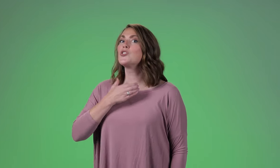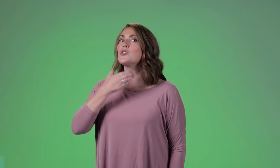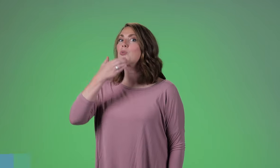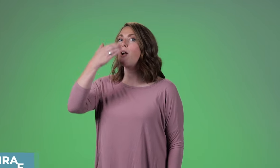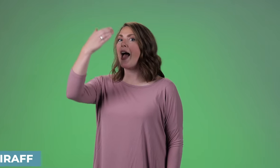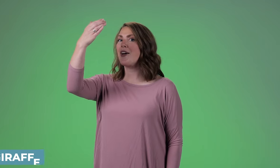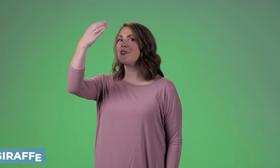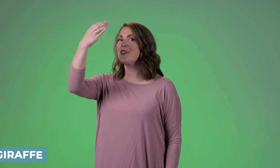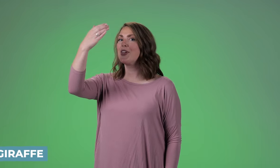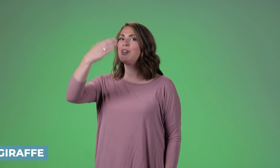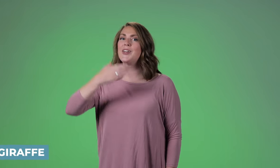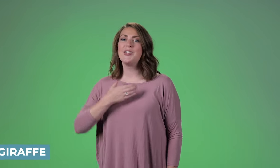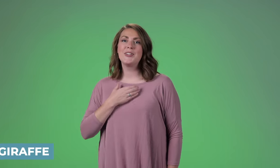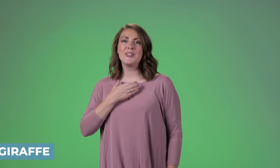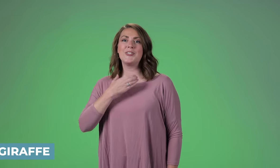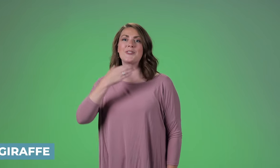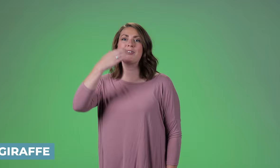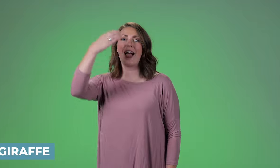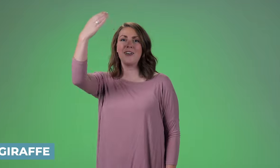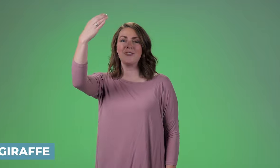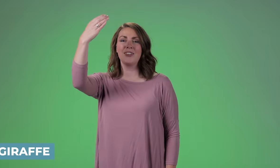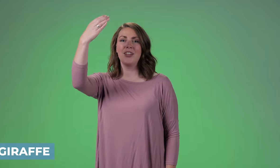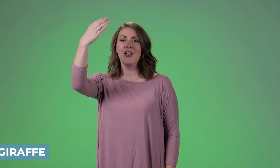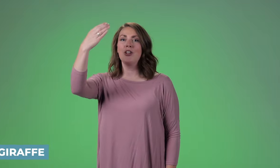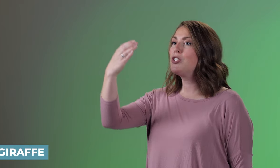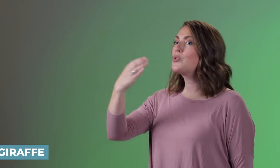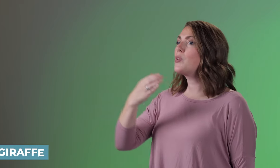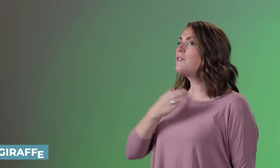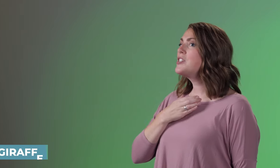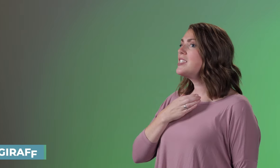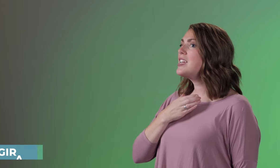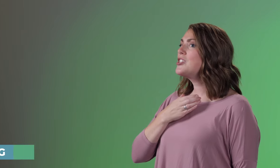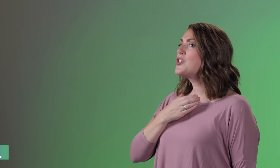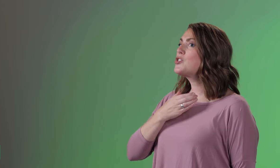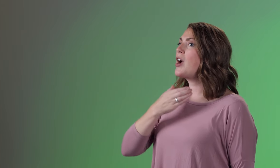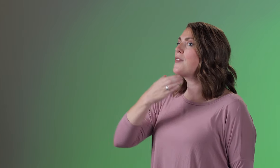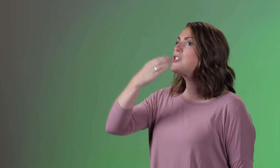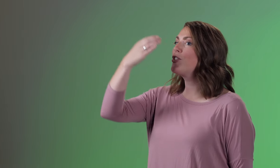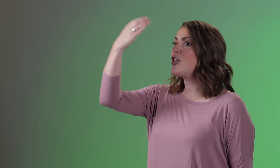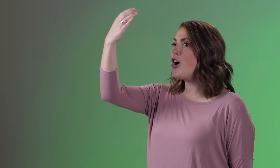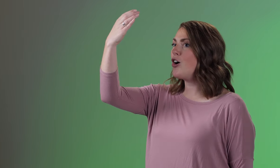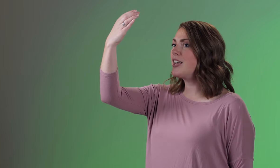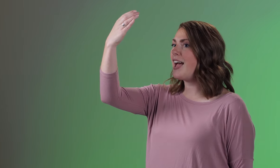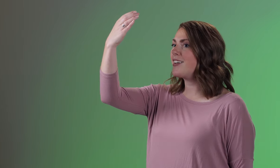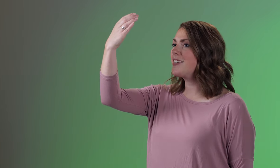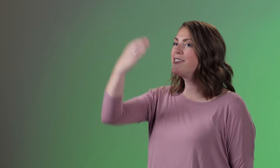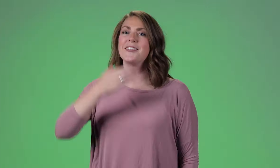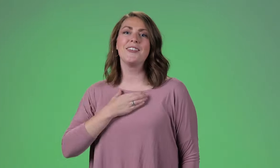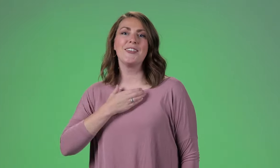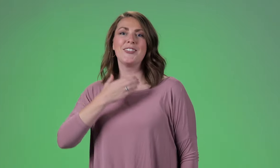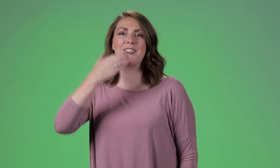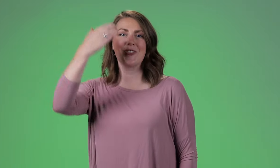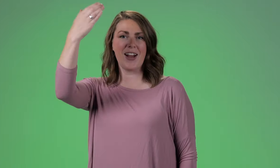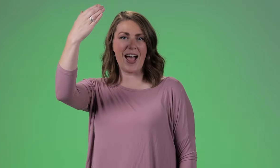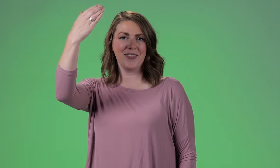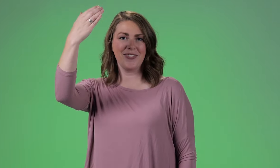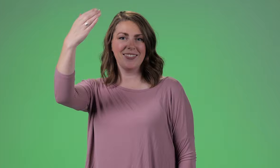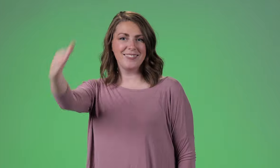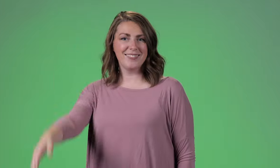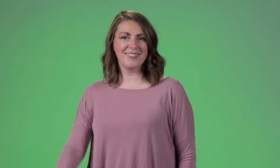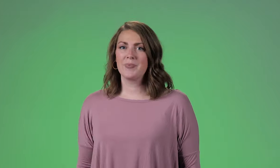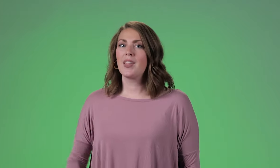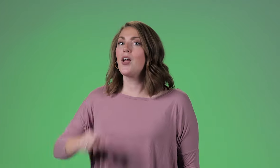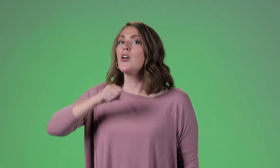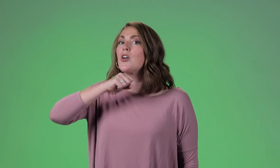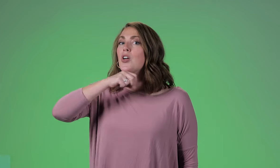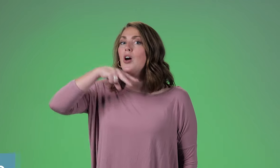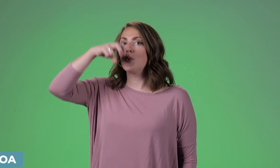'Giraffe, giraffe', you're referencing to the giraffe's long neck 'giraffe.' 'Goat,